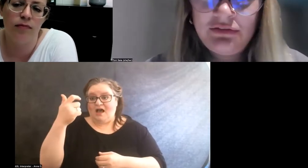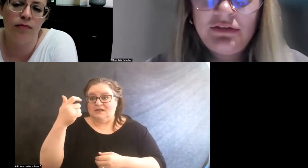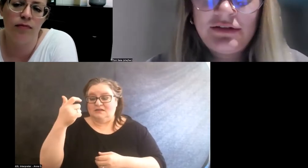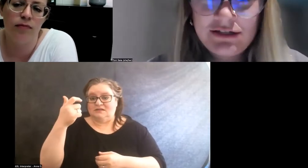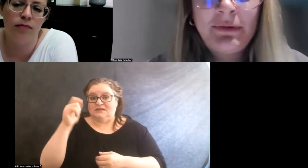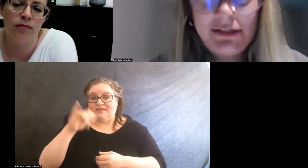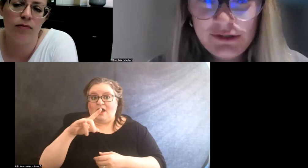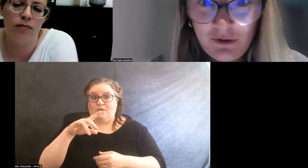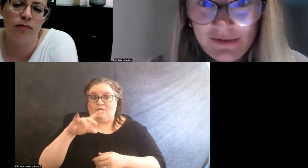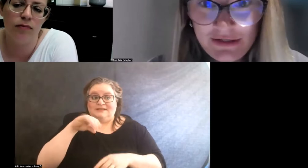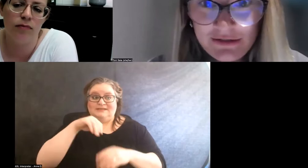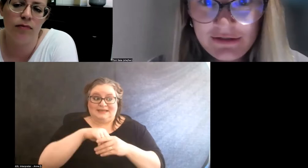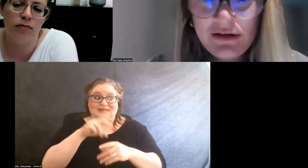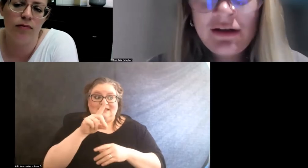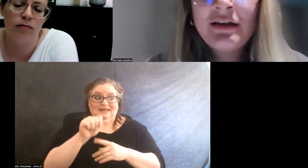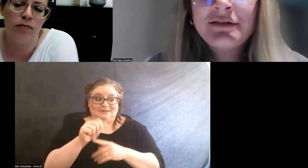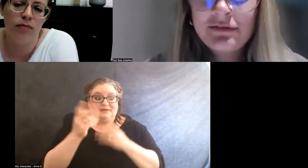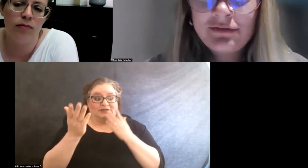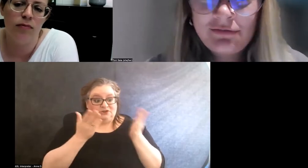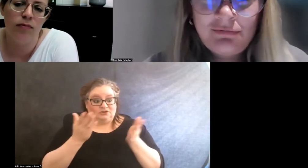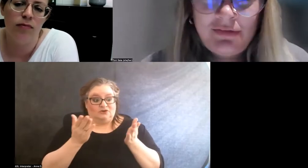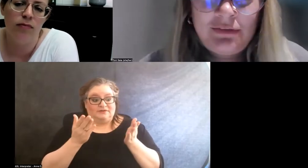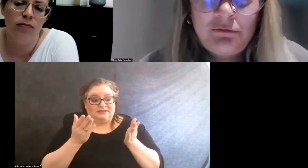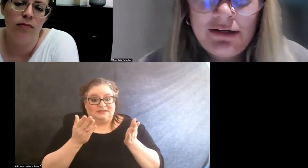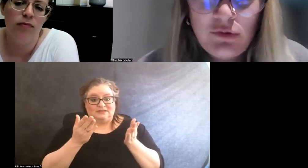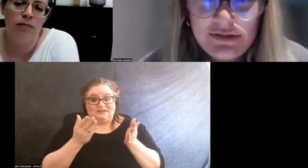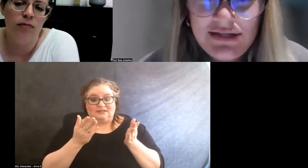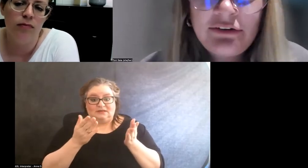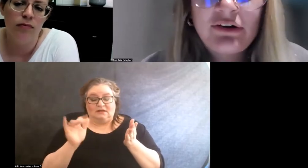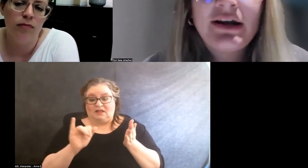in the disability services, like the resource center,